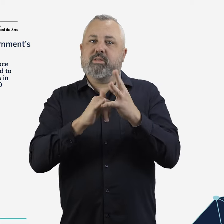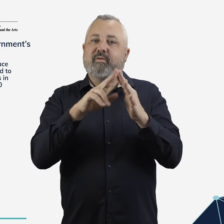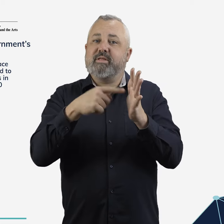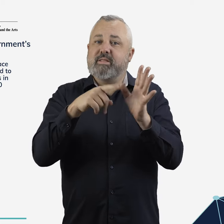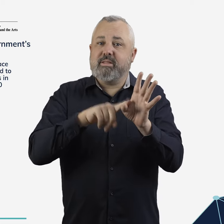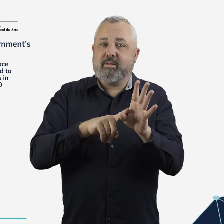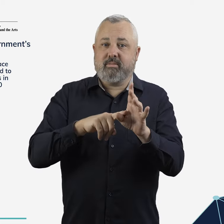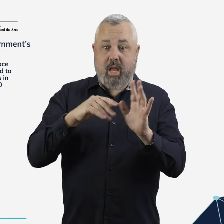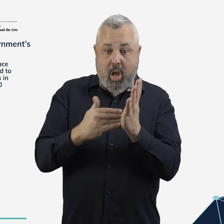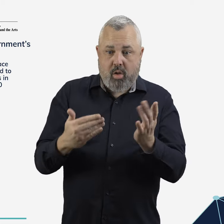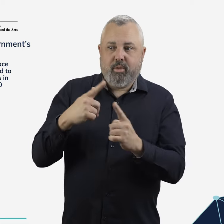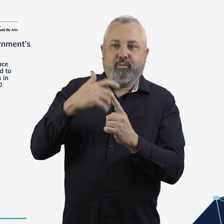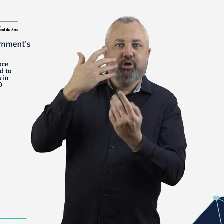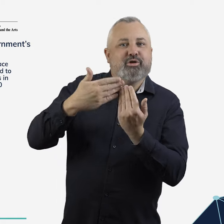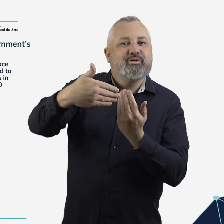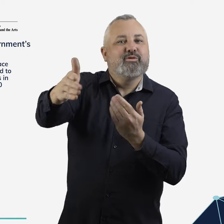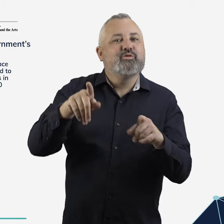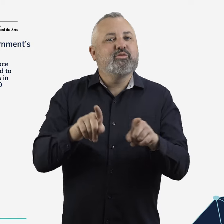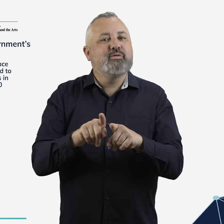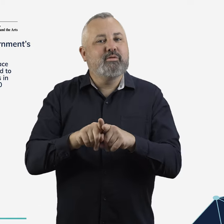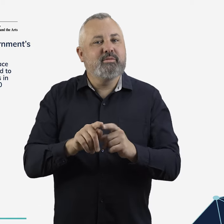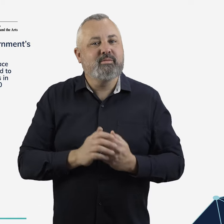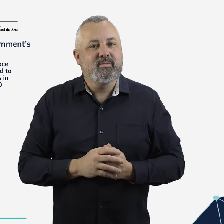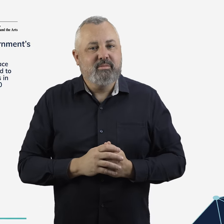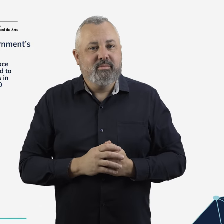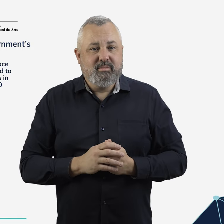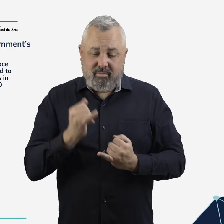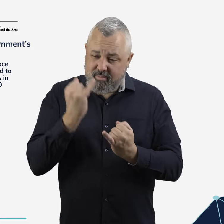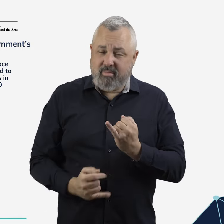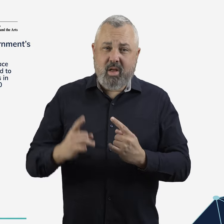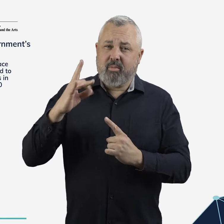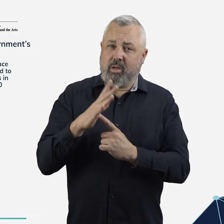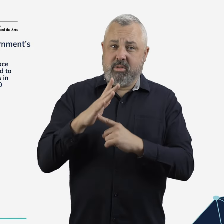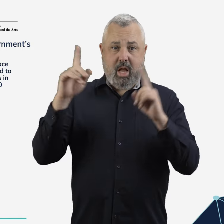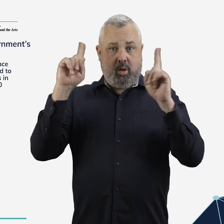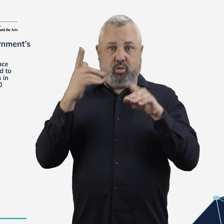safety roles, now and into the future, as the sector is transformed through the introduction of new